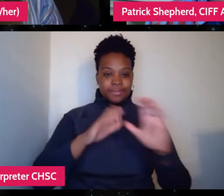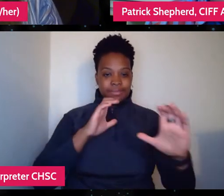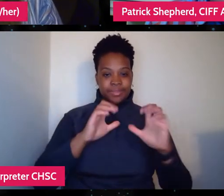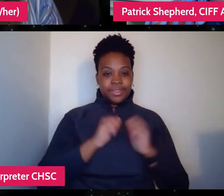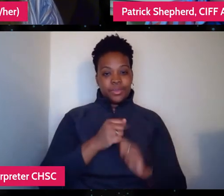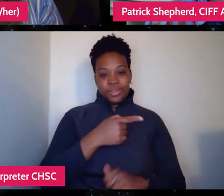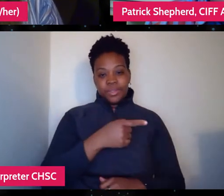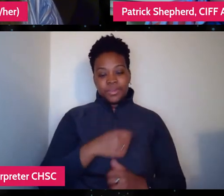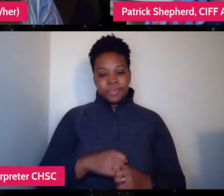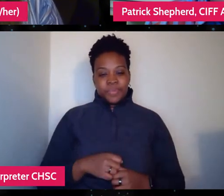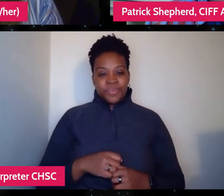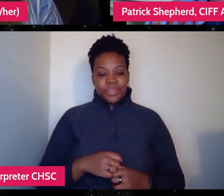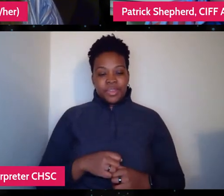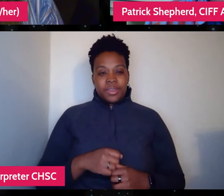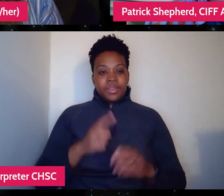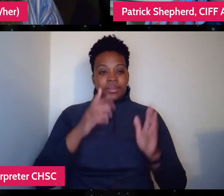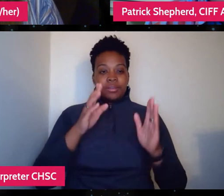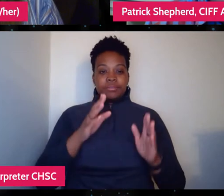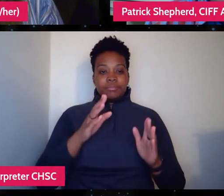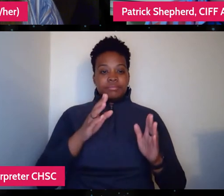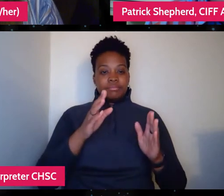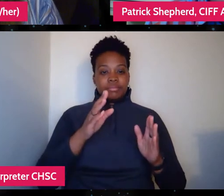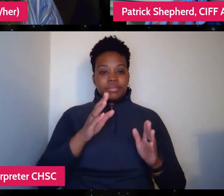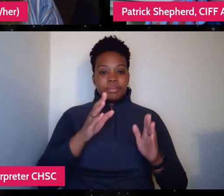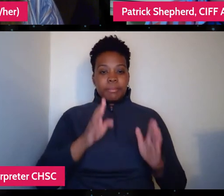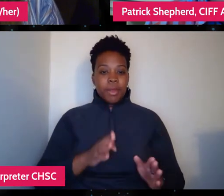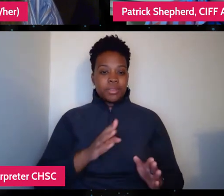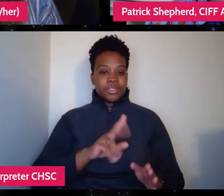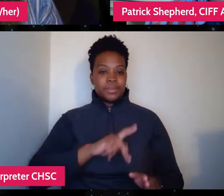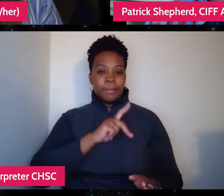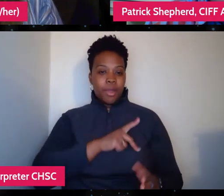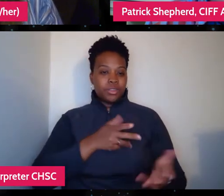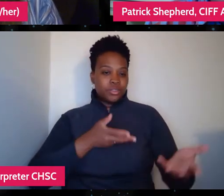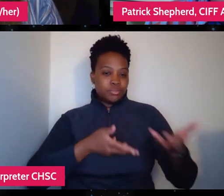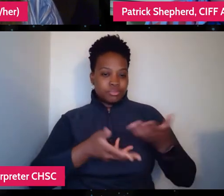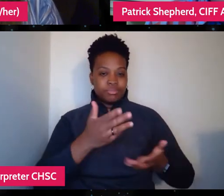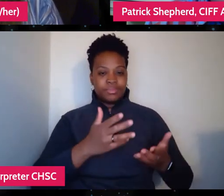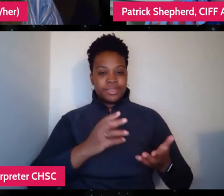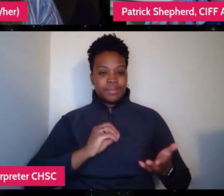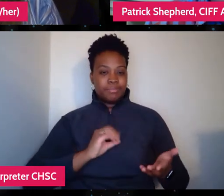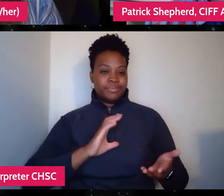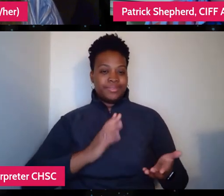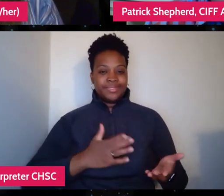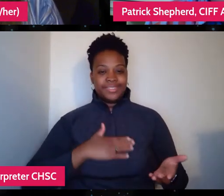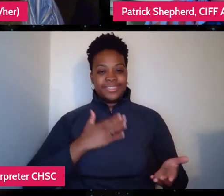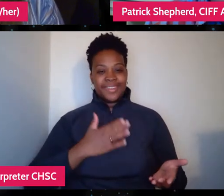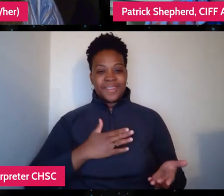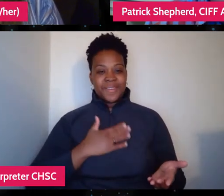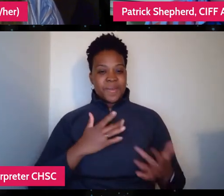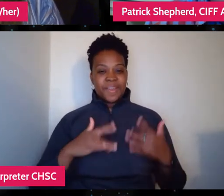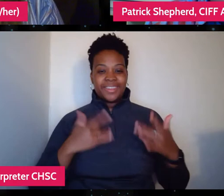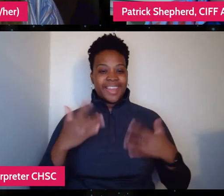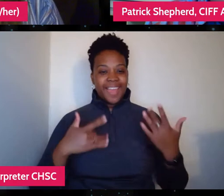I mean, when somebody says personal and like you said it delightful as Nikole is, it's easy, my job is easy.